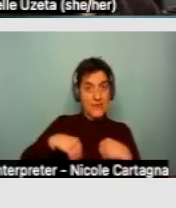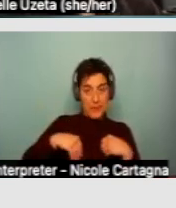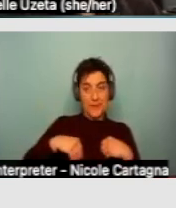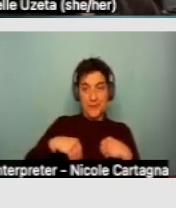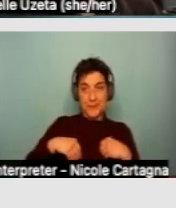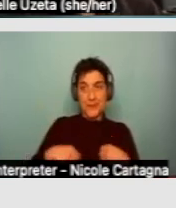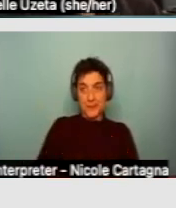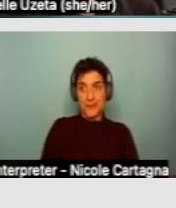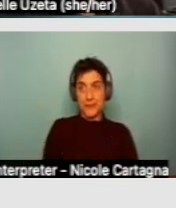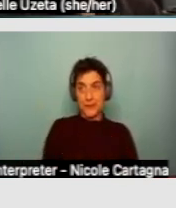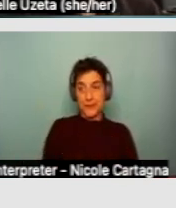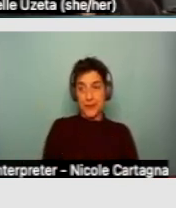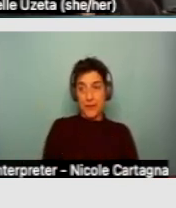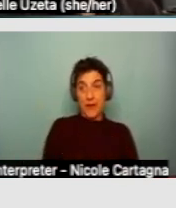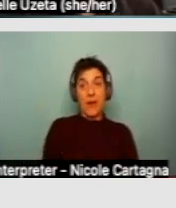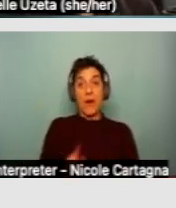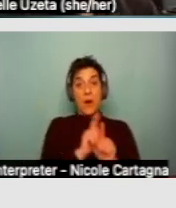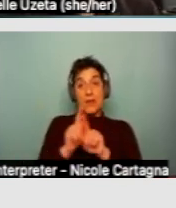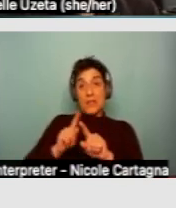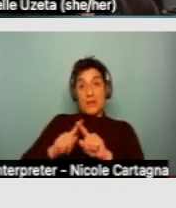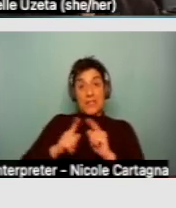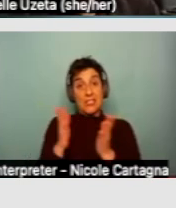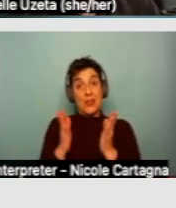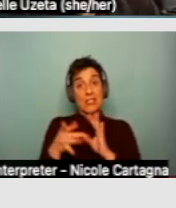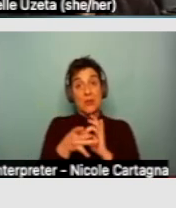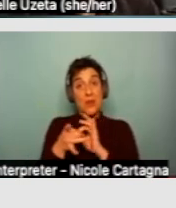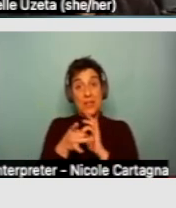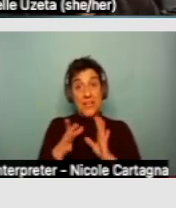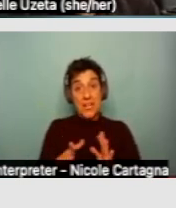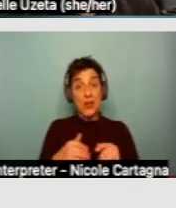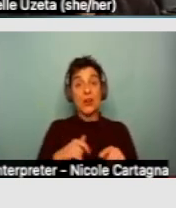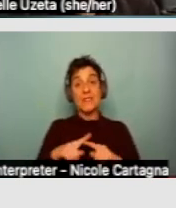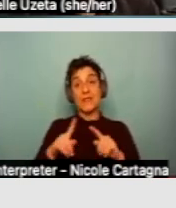Communicating with service coordinators or other regional center staff and application